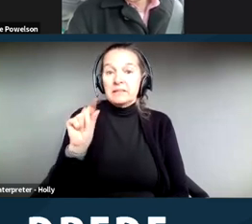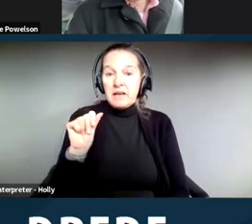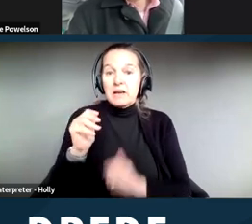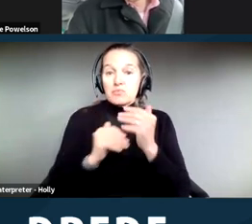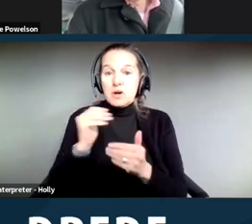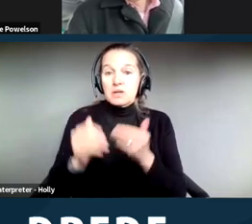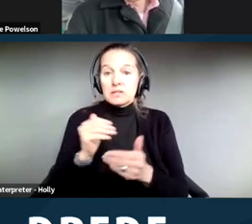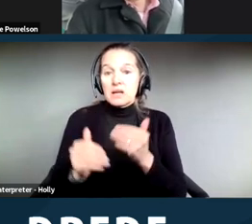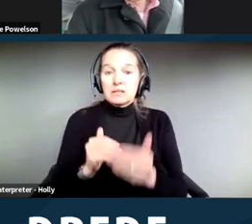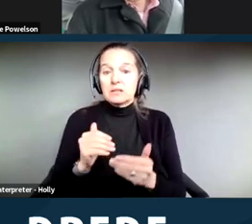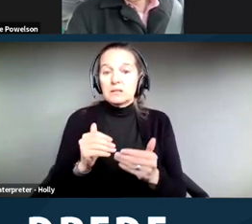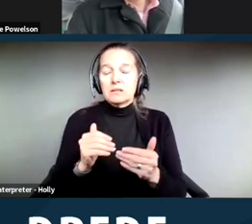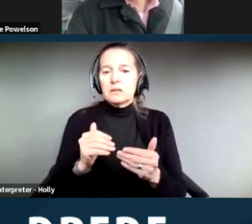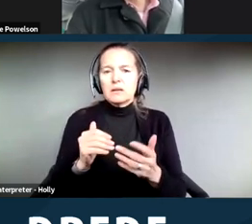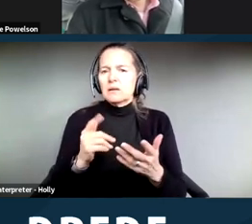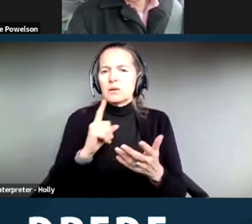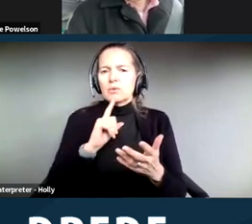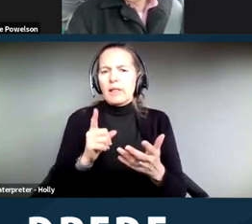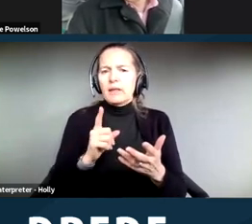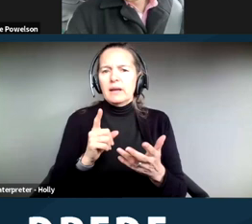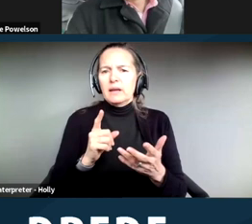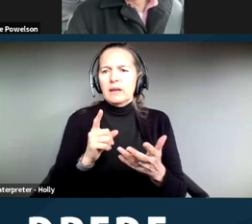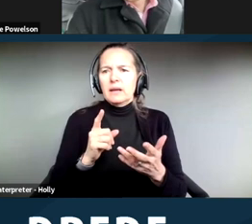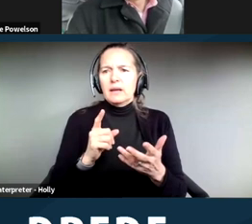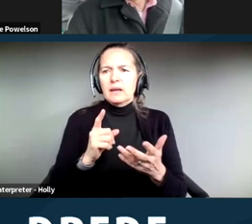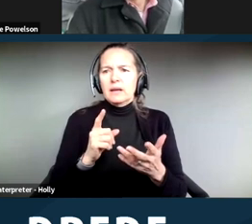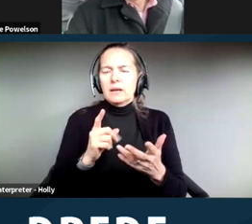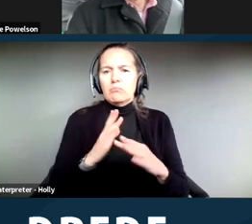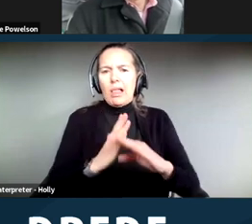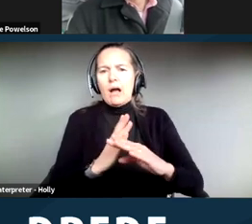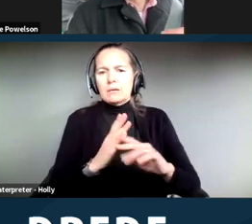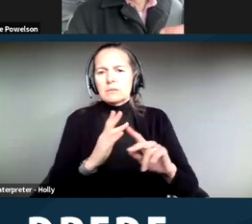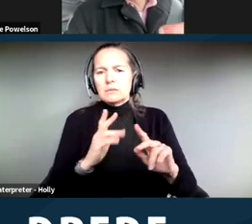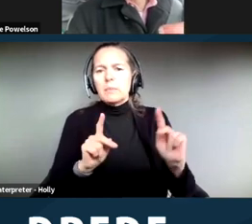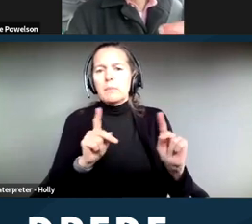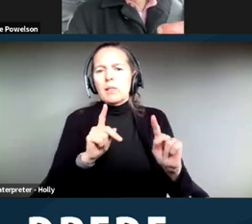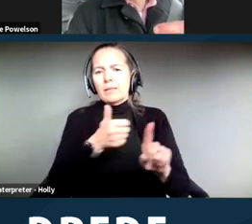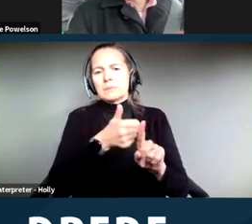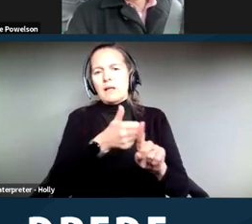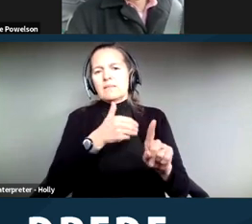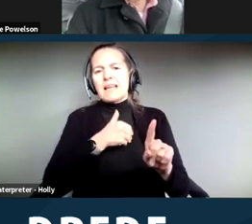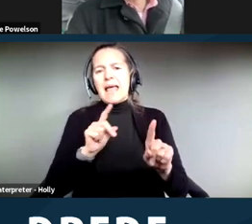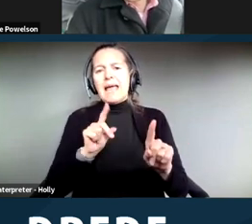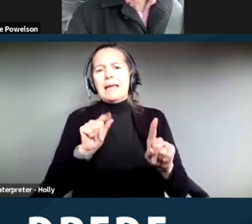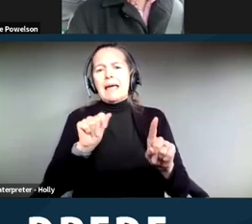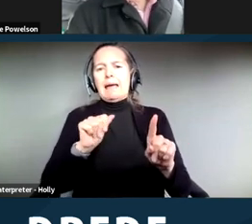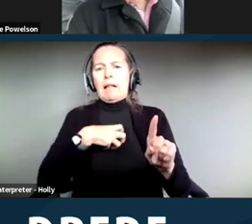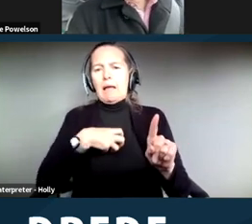kind of movement of people with ADA claims who ‑‑ until the interactive process went through,